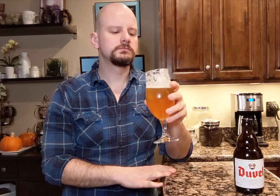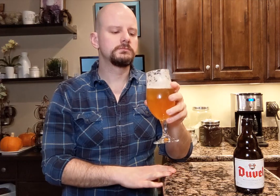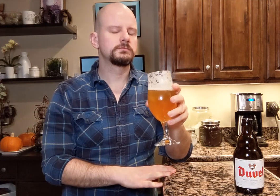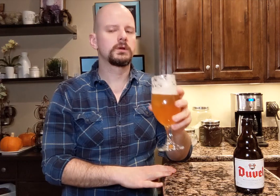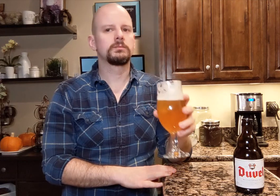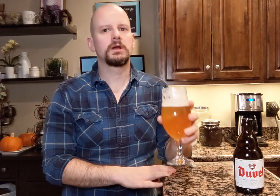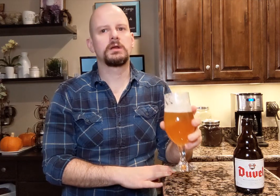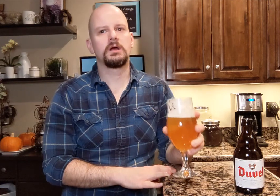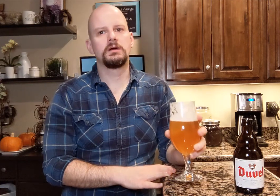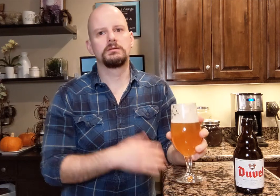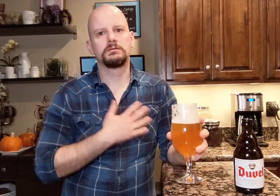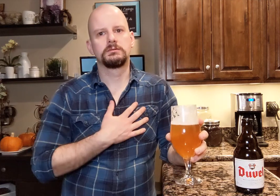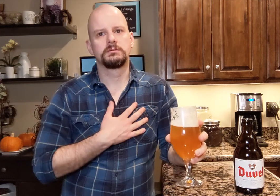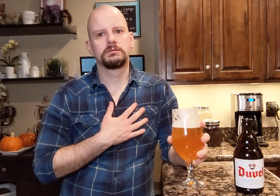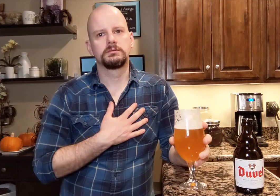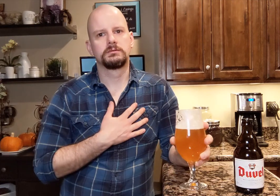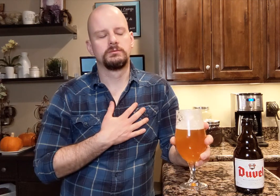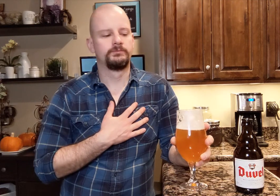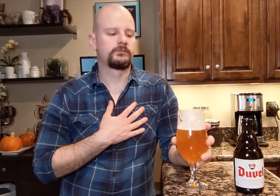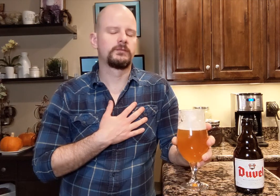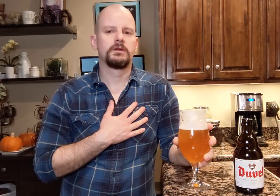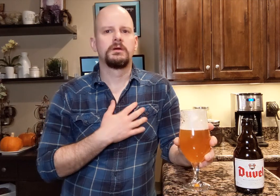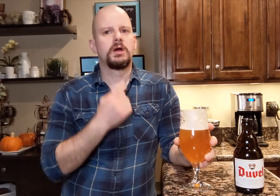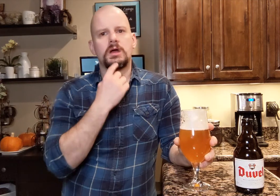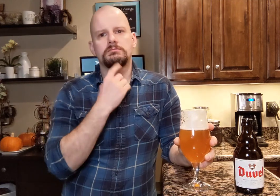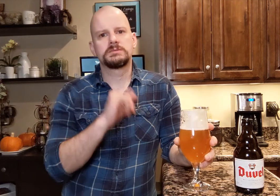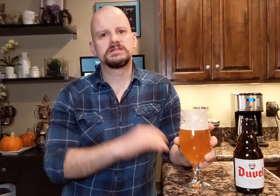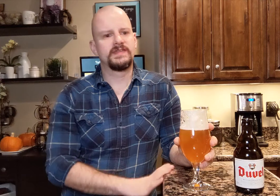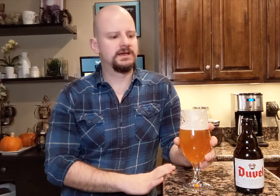Hmm, oh my God... I missed that...